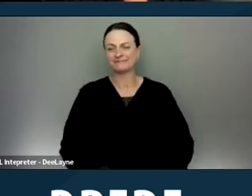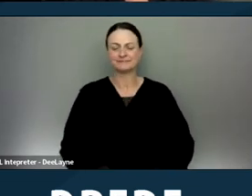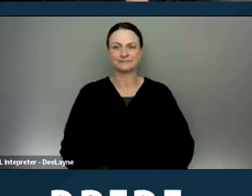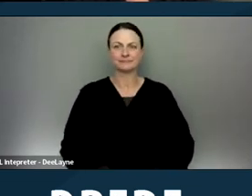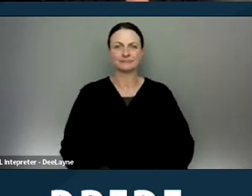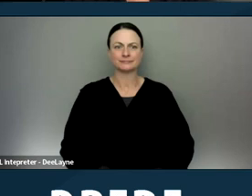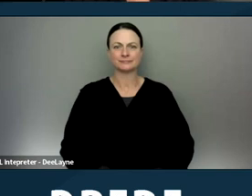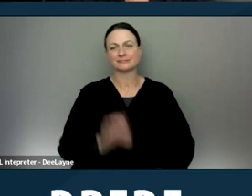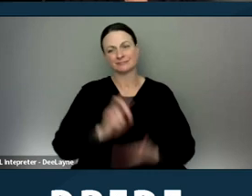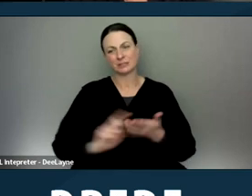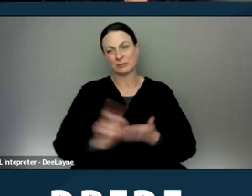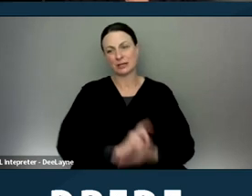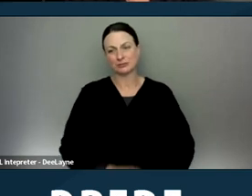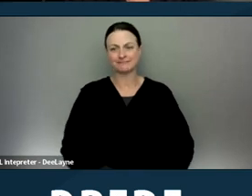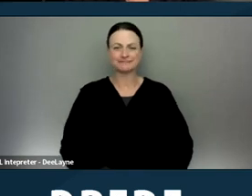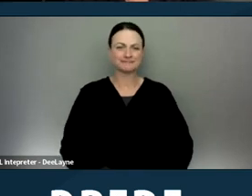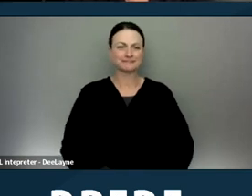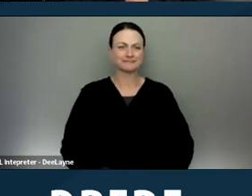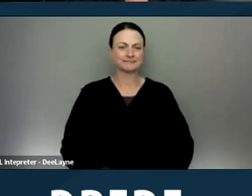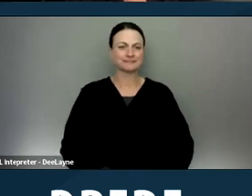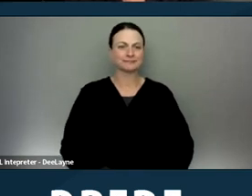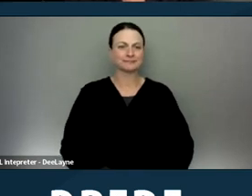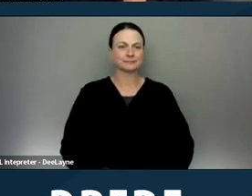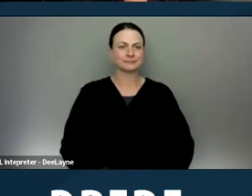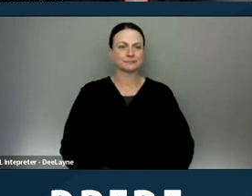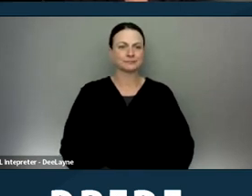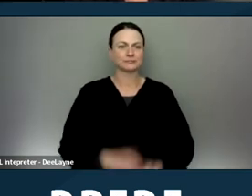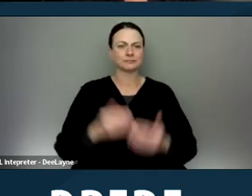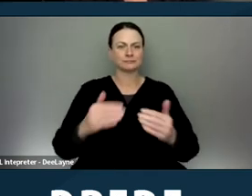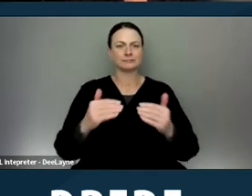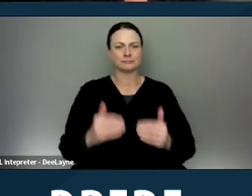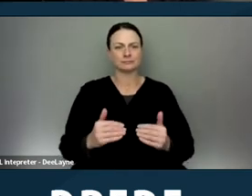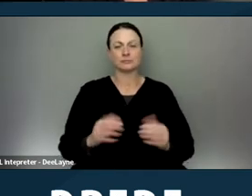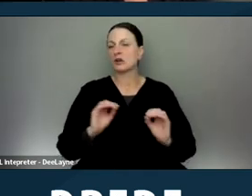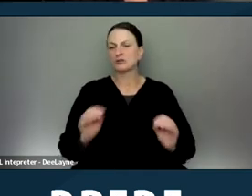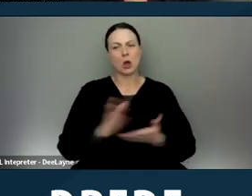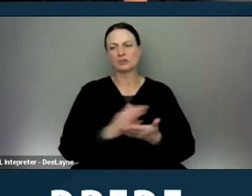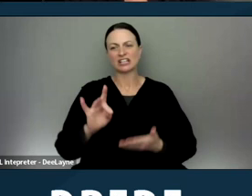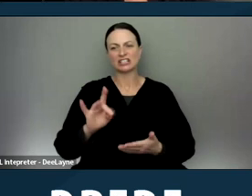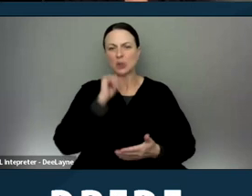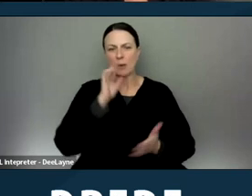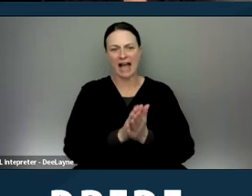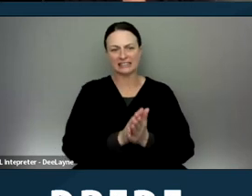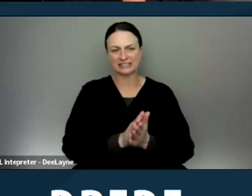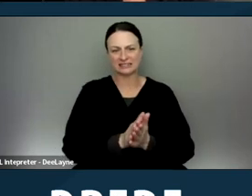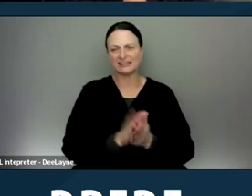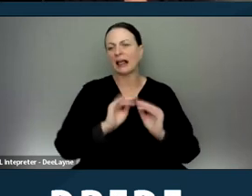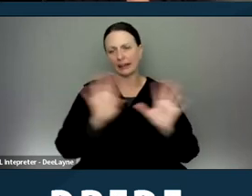That's discrimination. And then below that, "No Section Eight accepted. Don't even ask," that's clear discrimination.